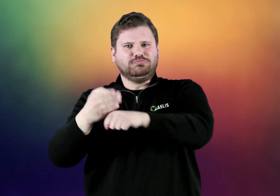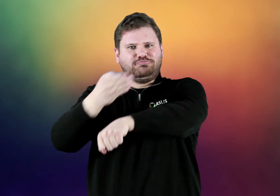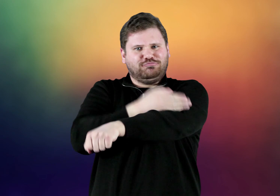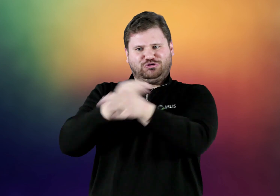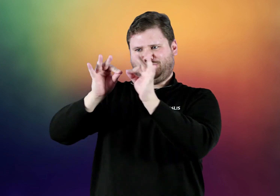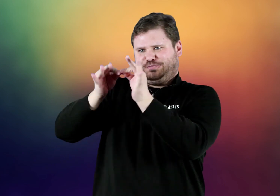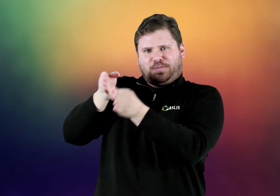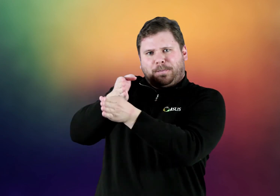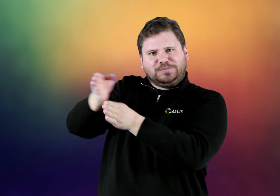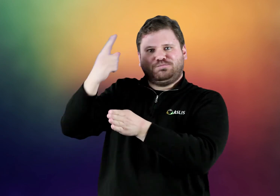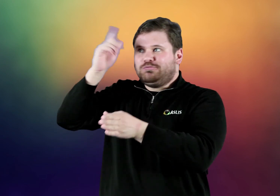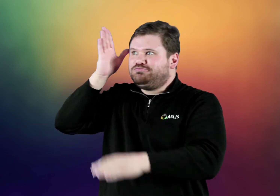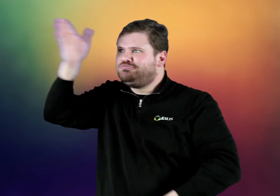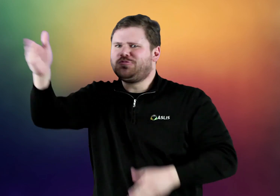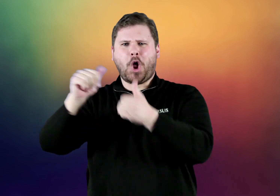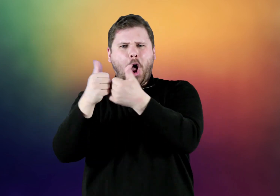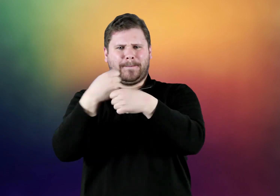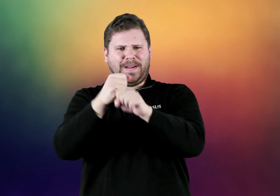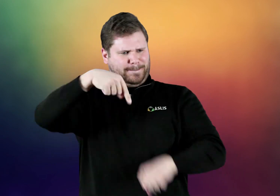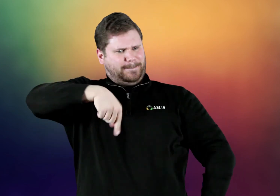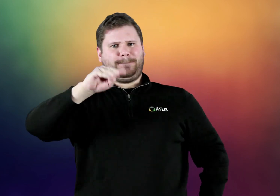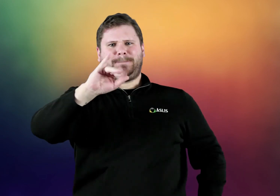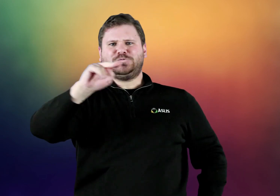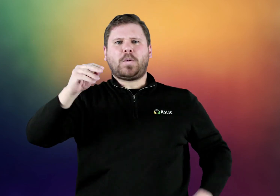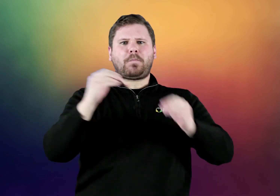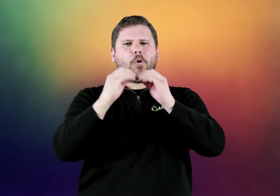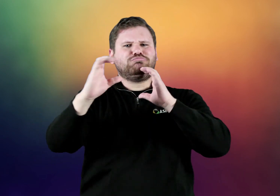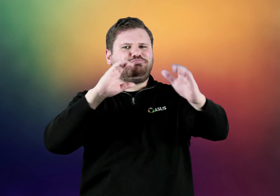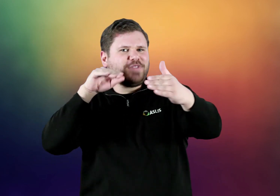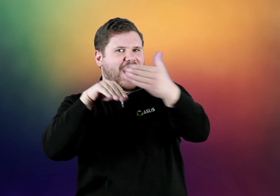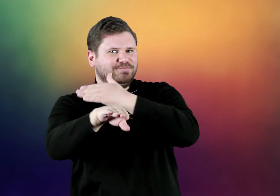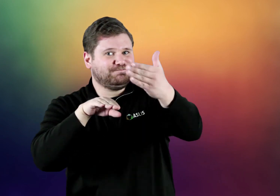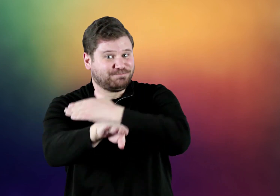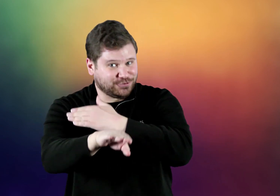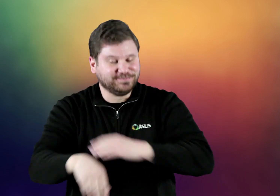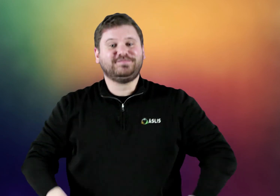on how to improve the interpreting profession for the future. How to make more communication accessible.